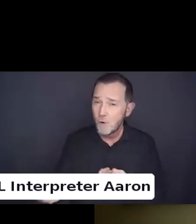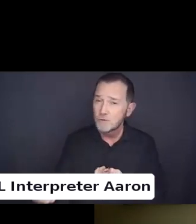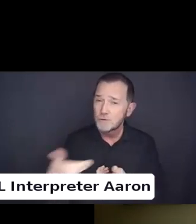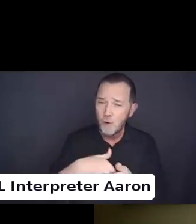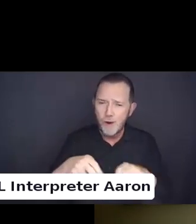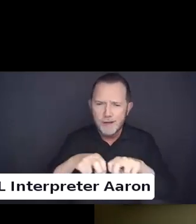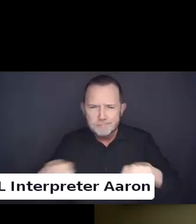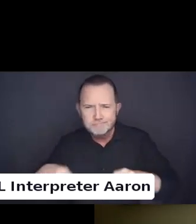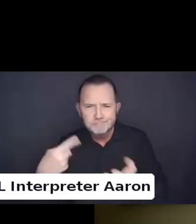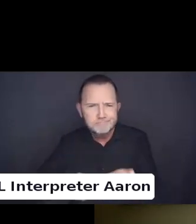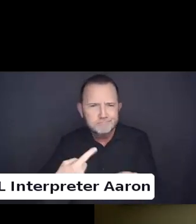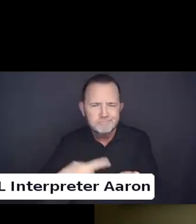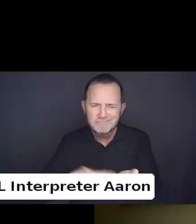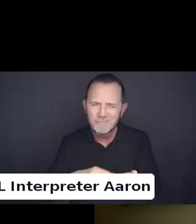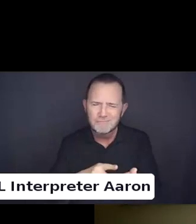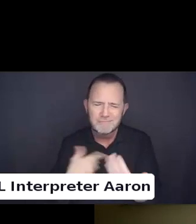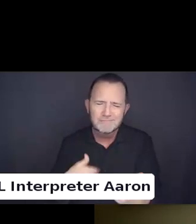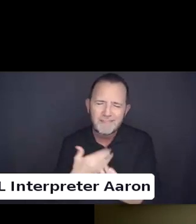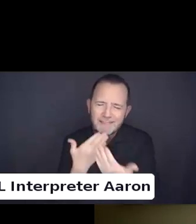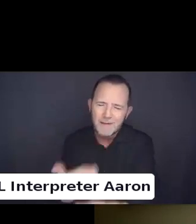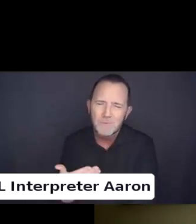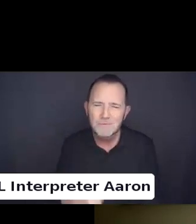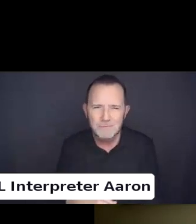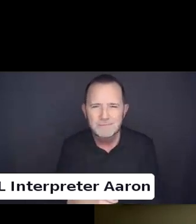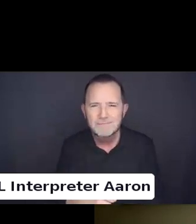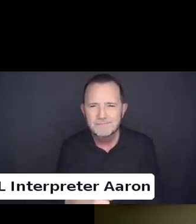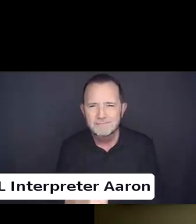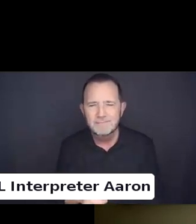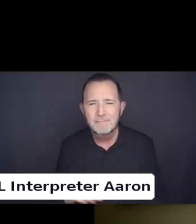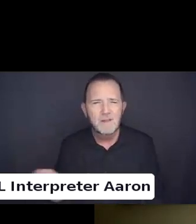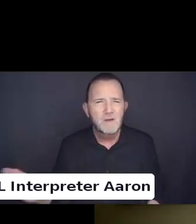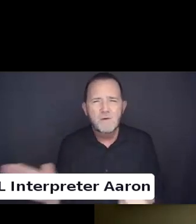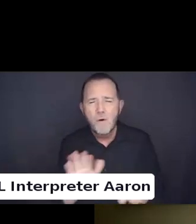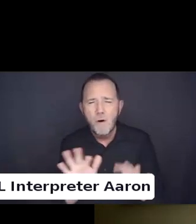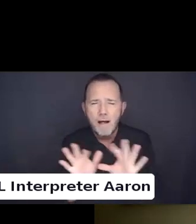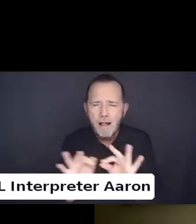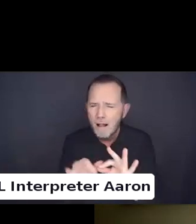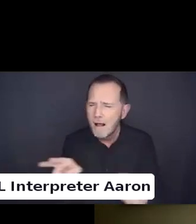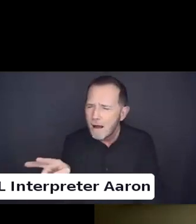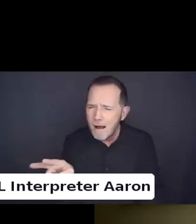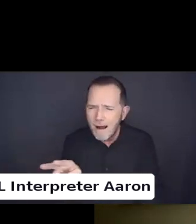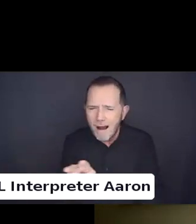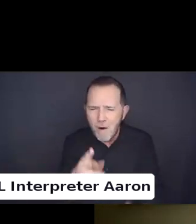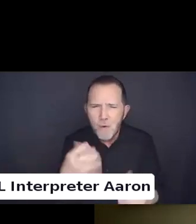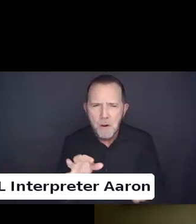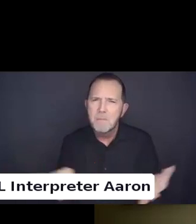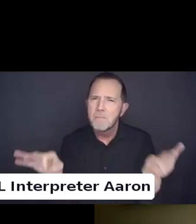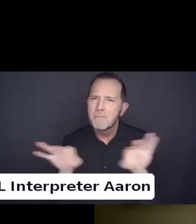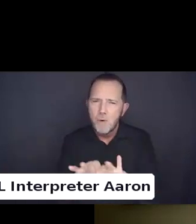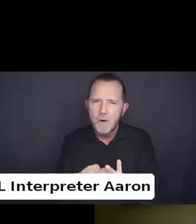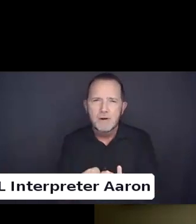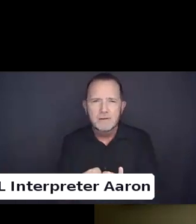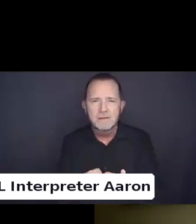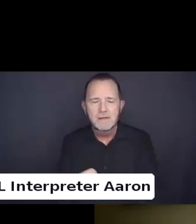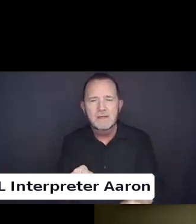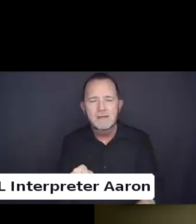I thank you all for sharing such important insight that I truly will help people within